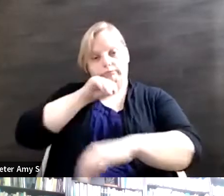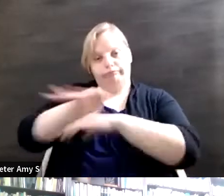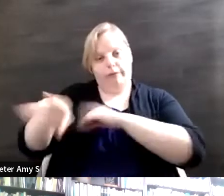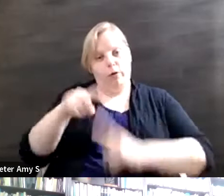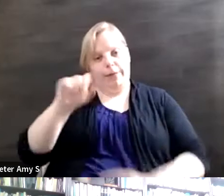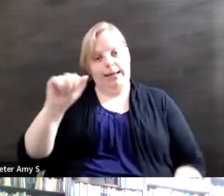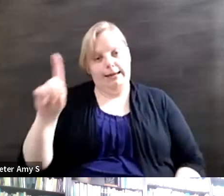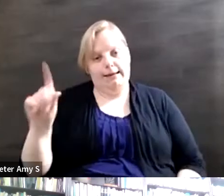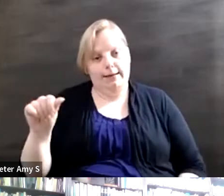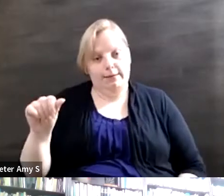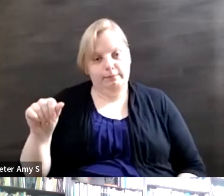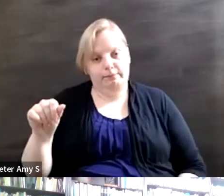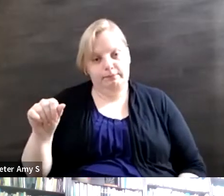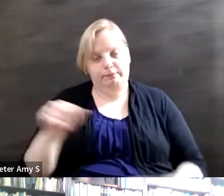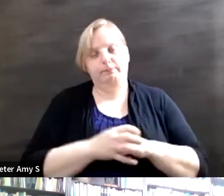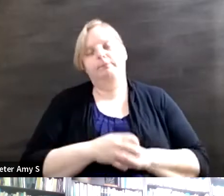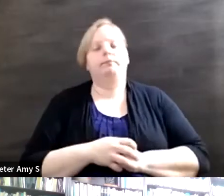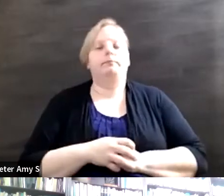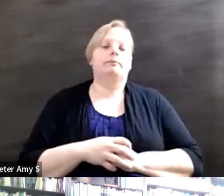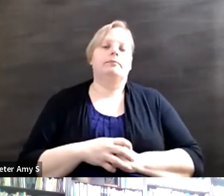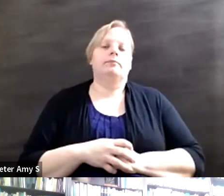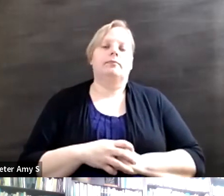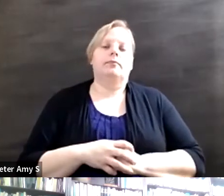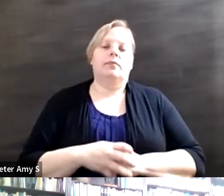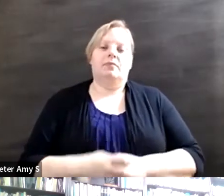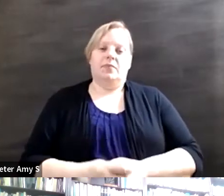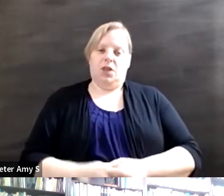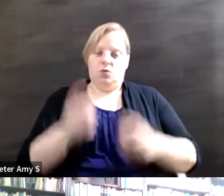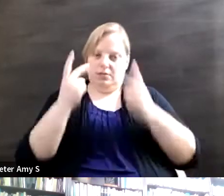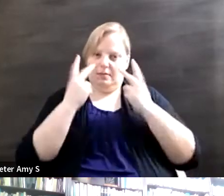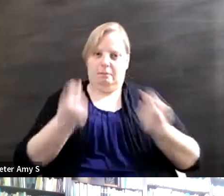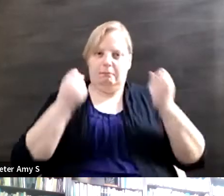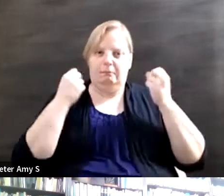you know, and you can see many of the discussions that were held there